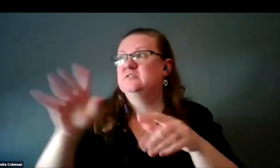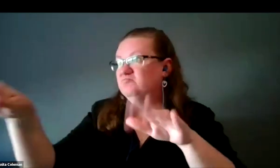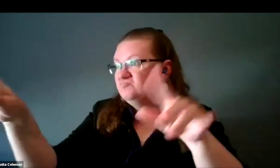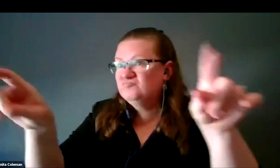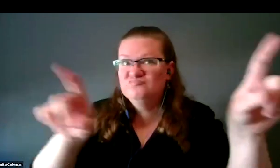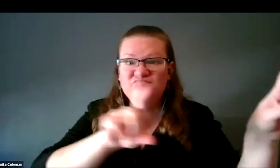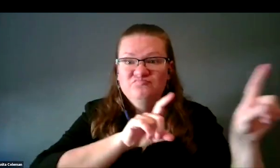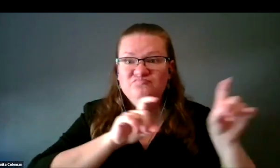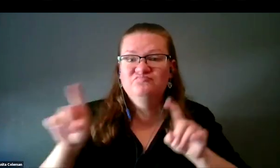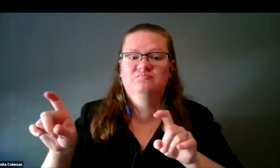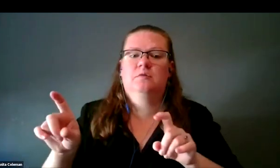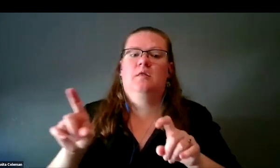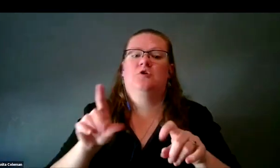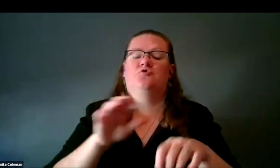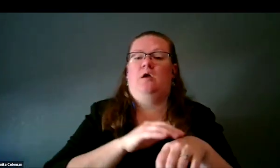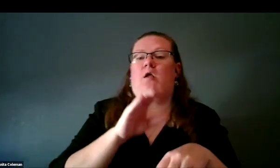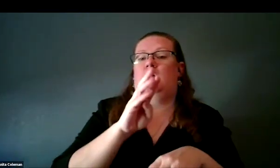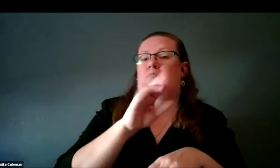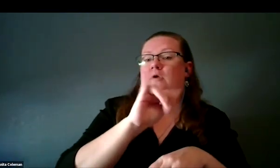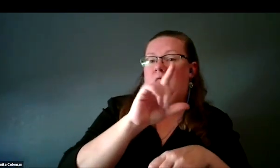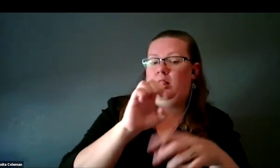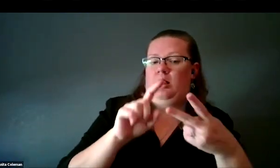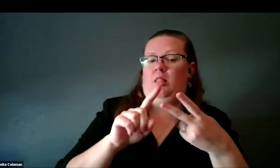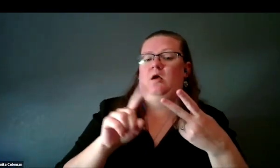They tried the Braille, they tried the texture map,